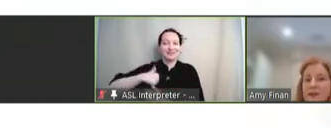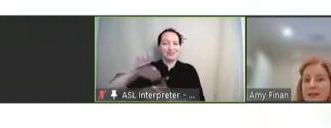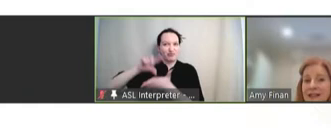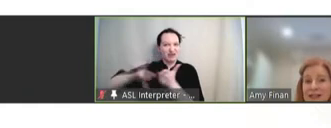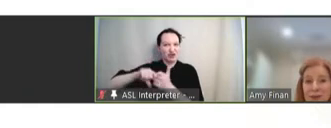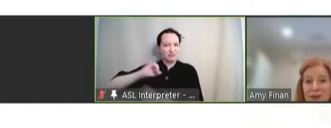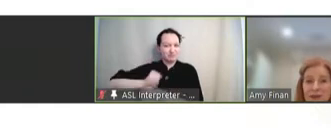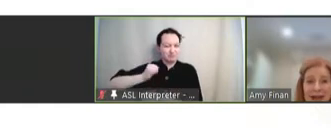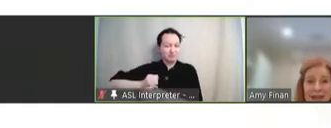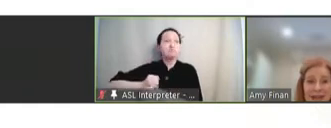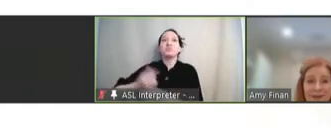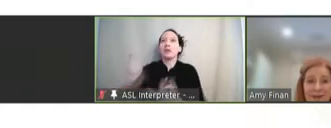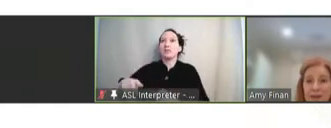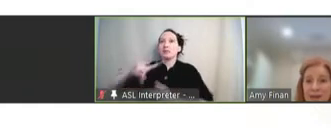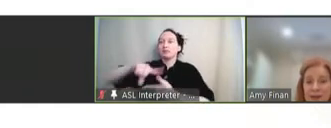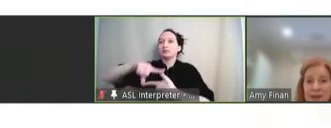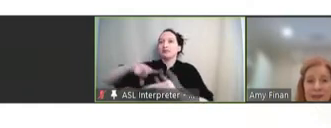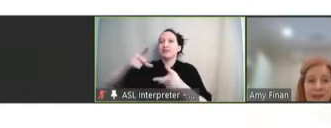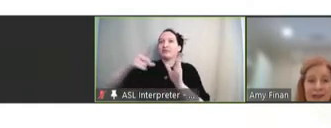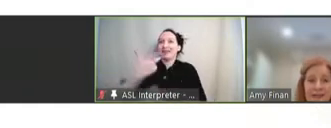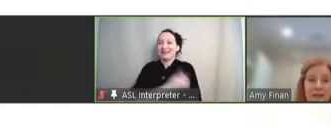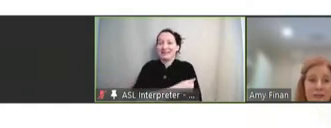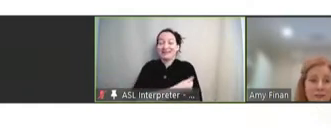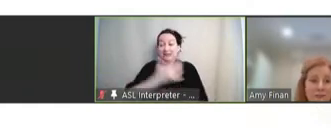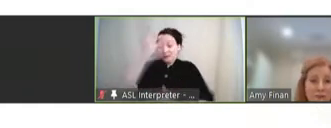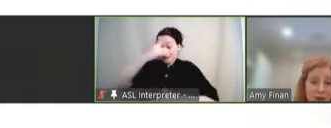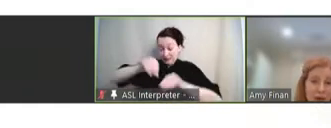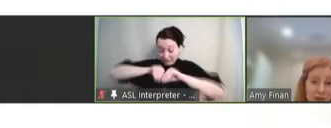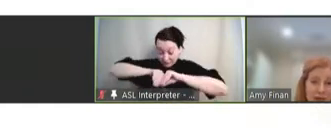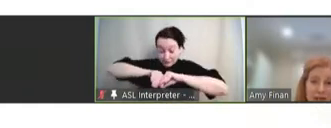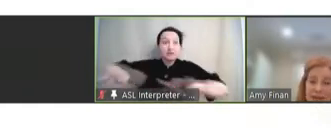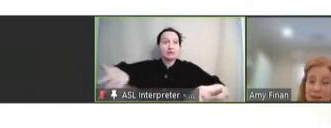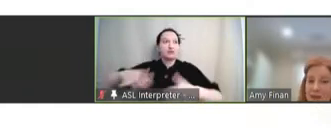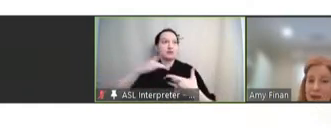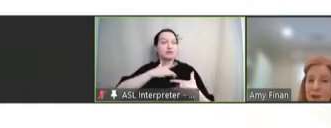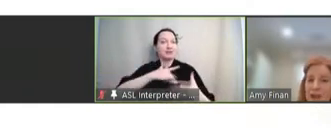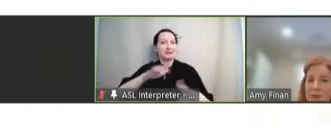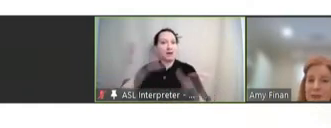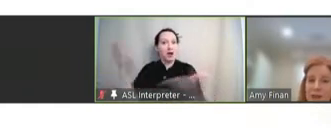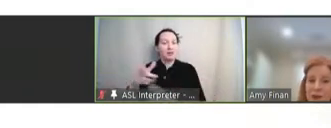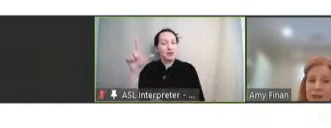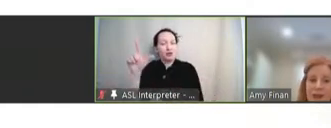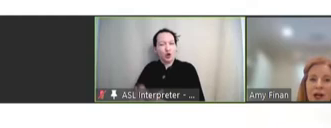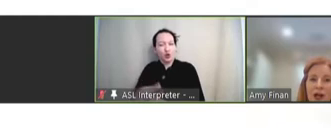is an example of a vaccine for endemic disease that primarily exists in low-income countries and